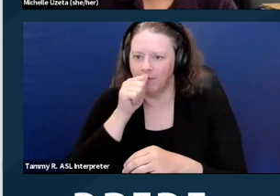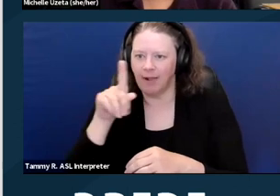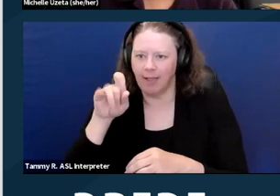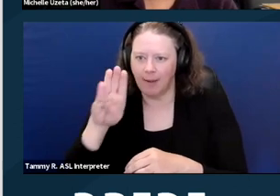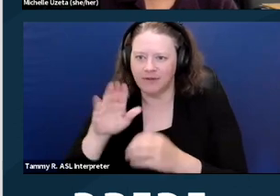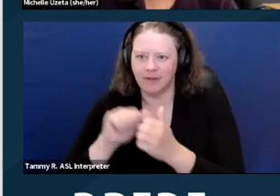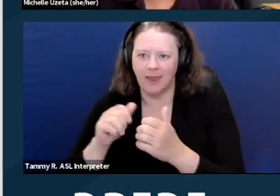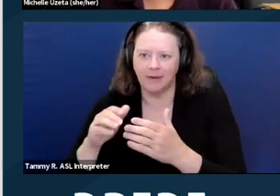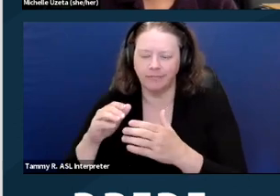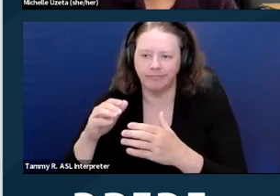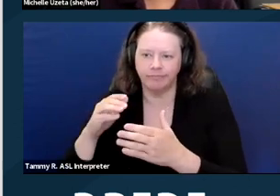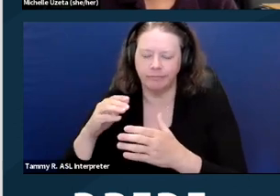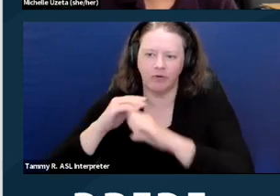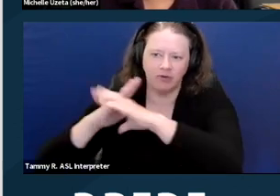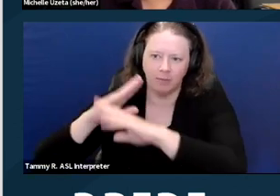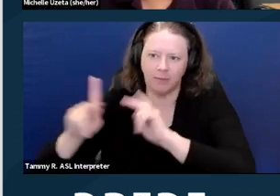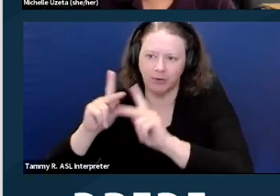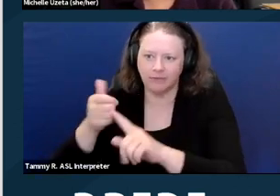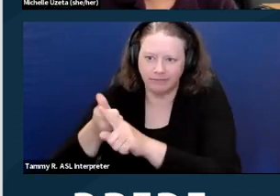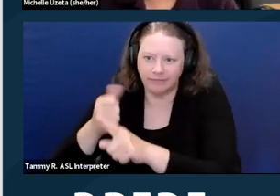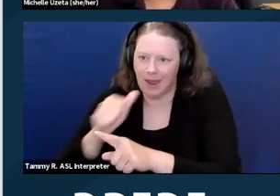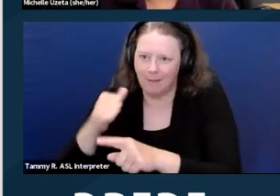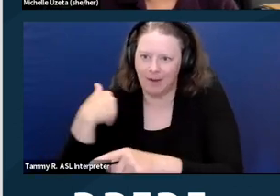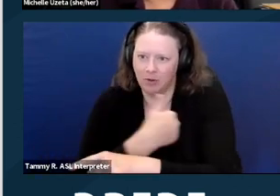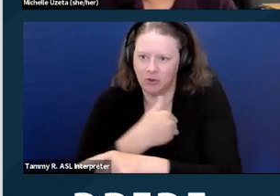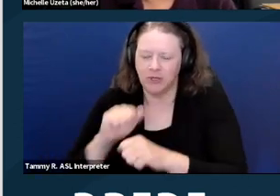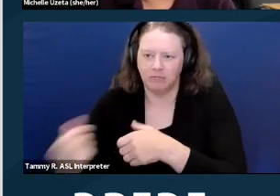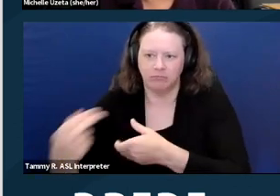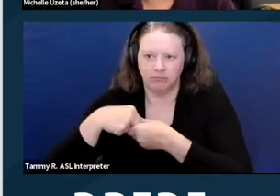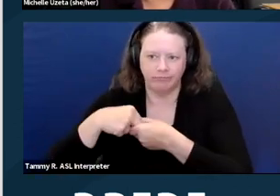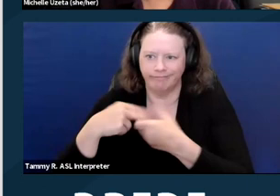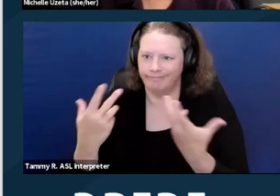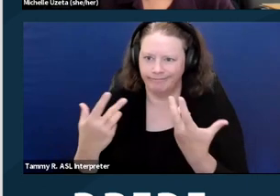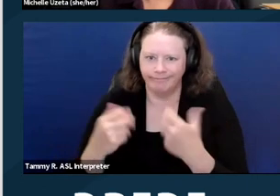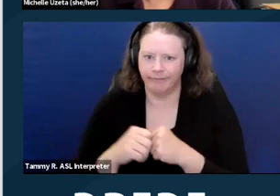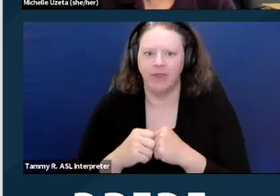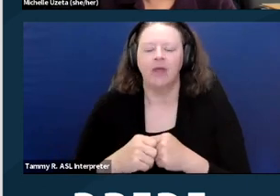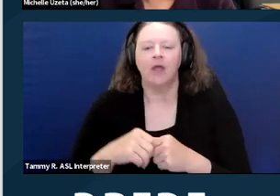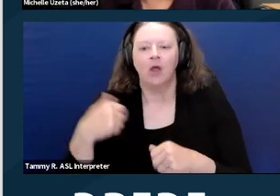There's also Section 504 of the Rehabilitation Act, which prohibits disability discrimination